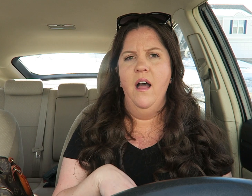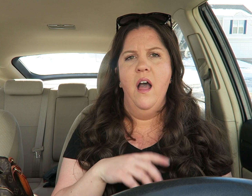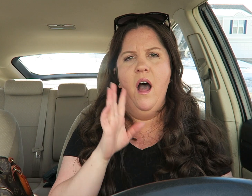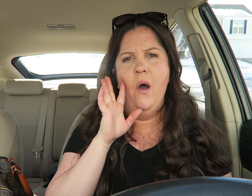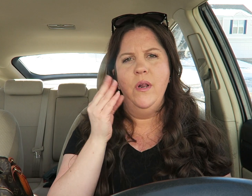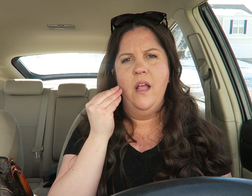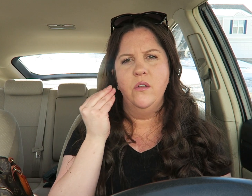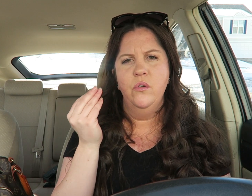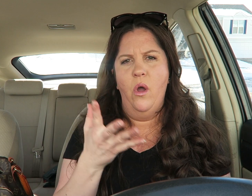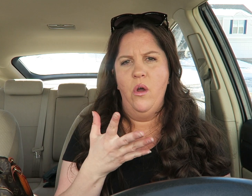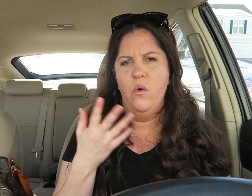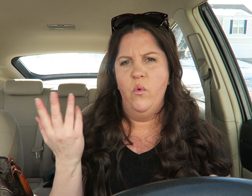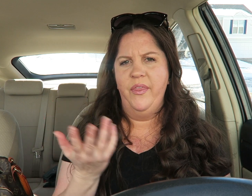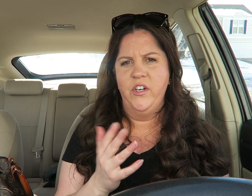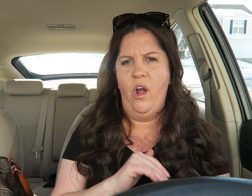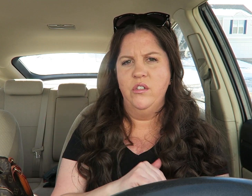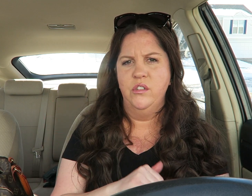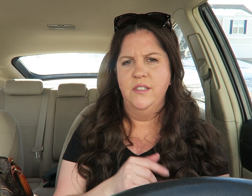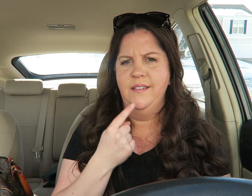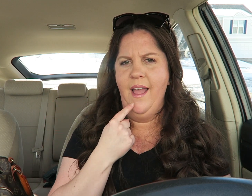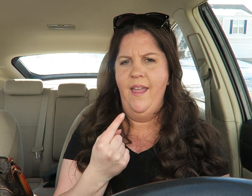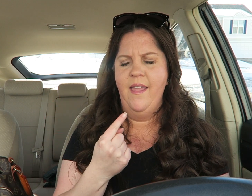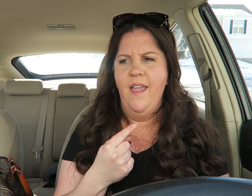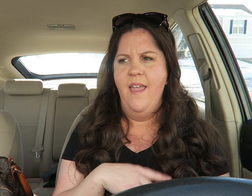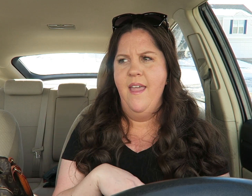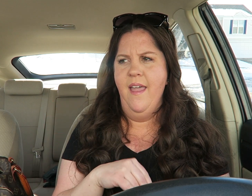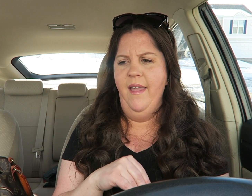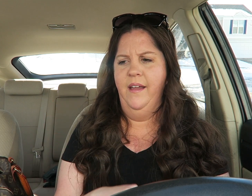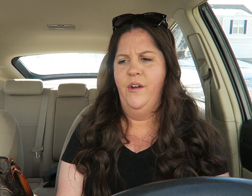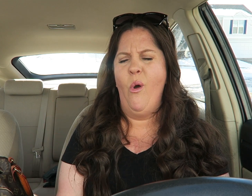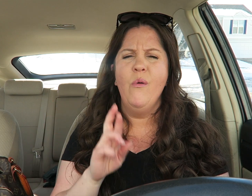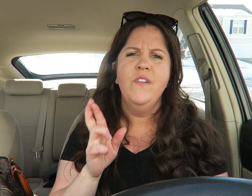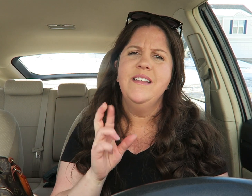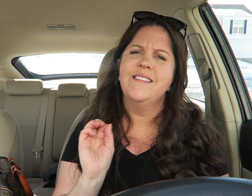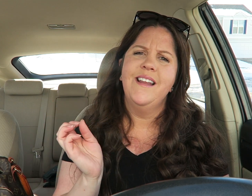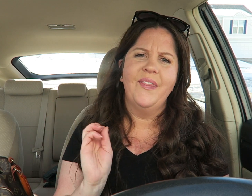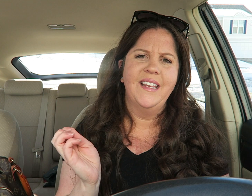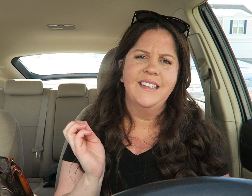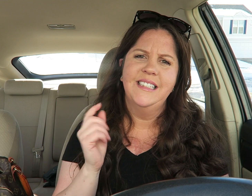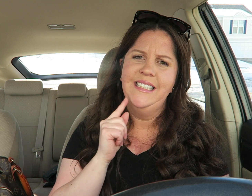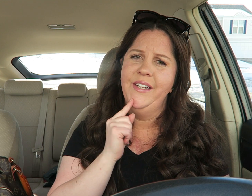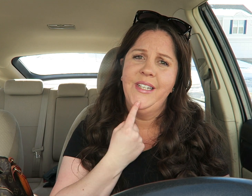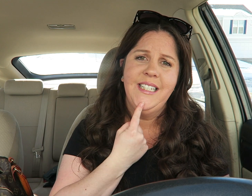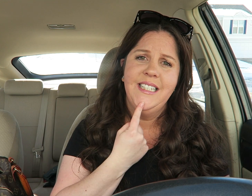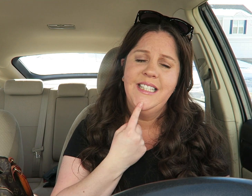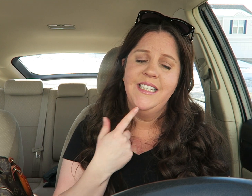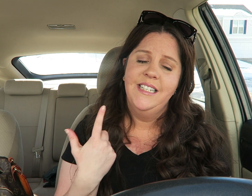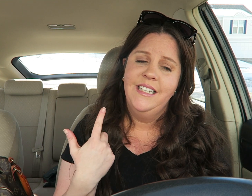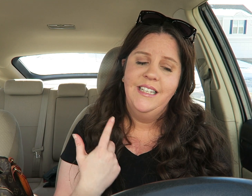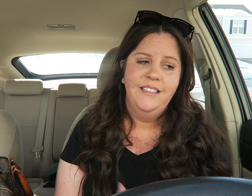Yeah, I will let you know what the doctor say. And hopefully it's nothing serious